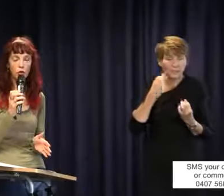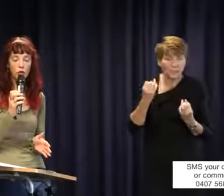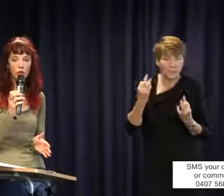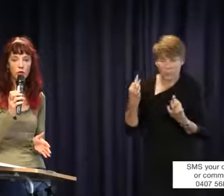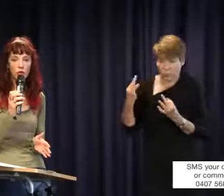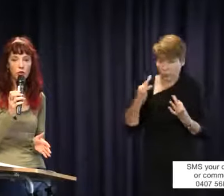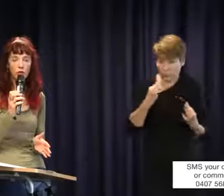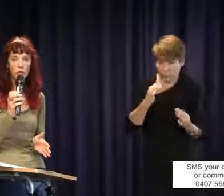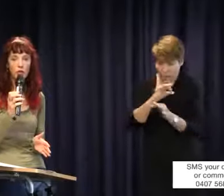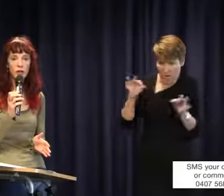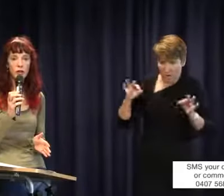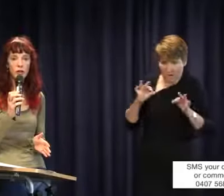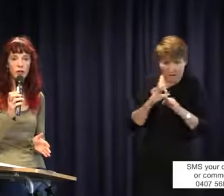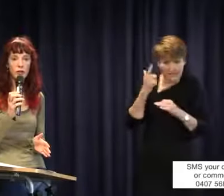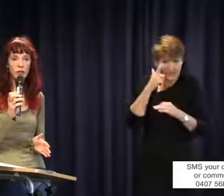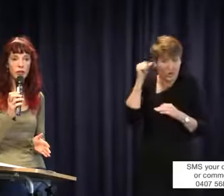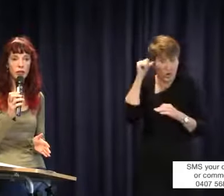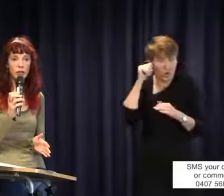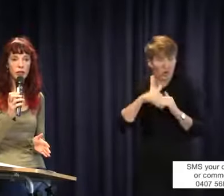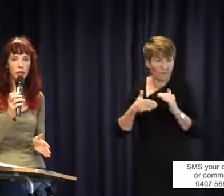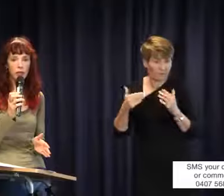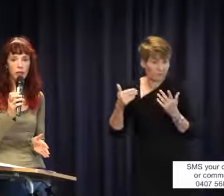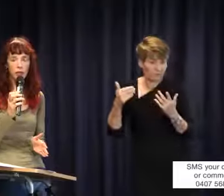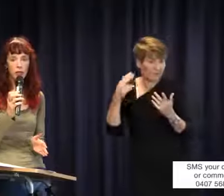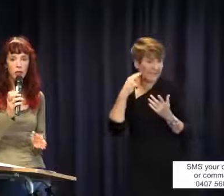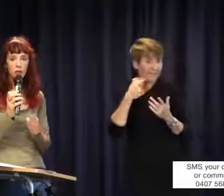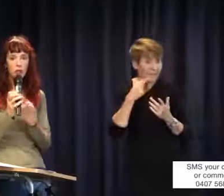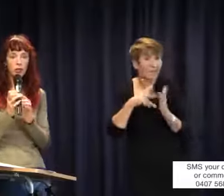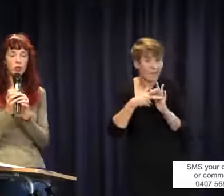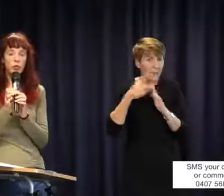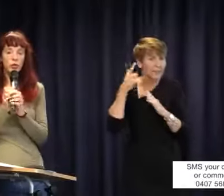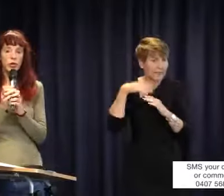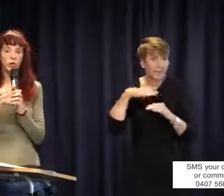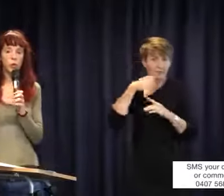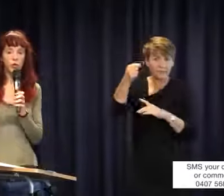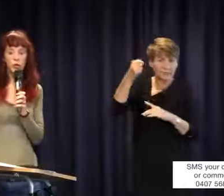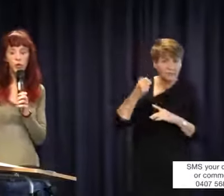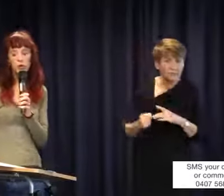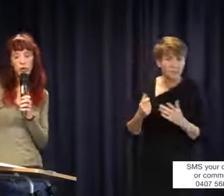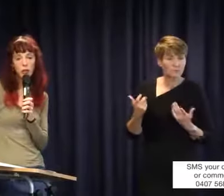of deafness in the teaching staff, they would have to bring it in because your attending